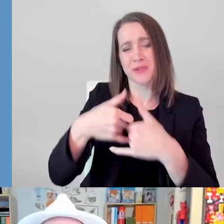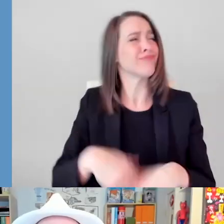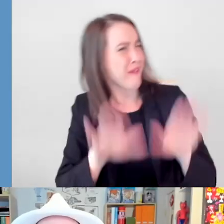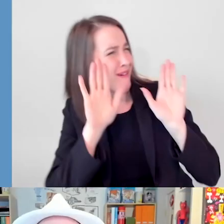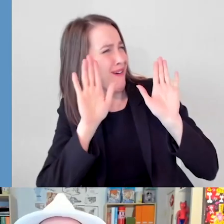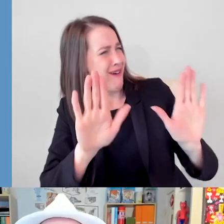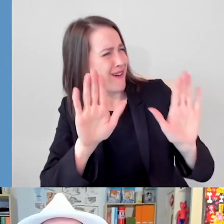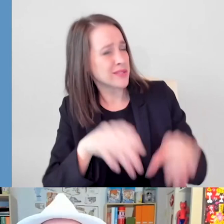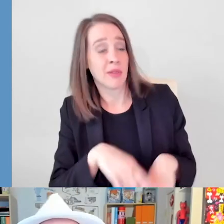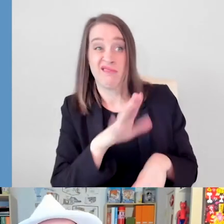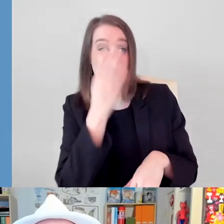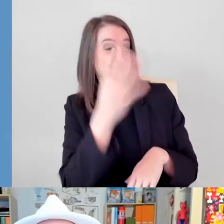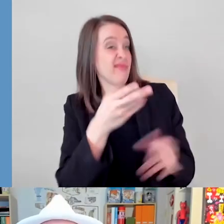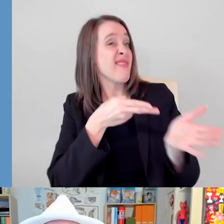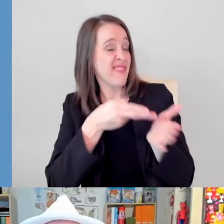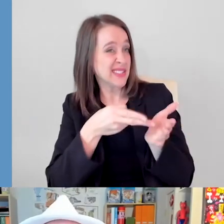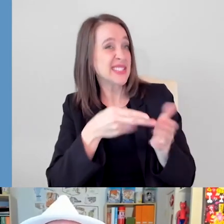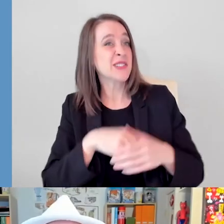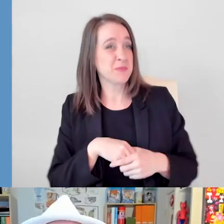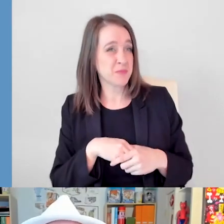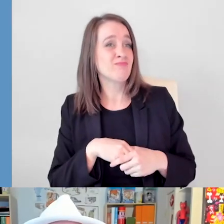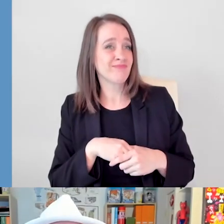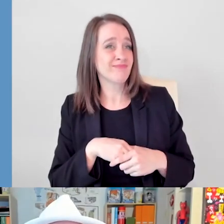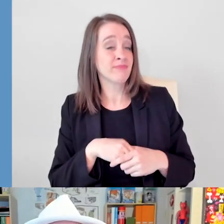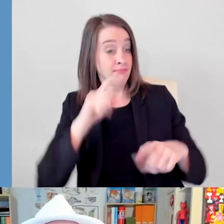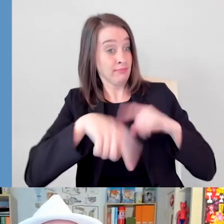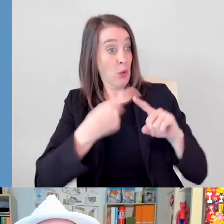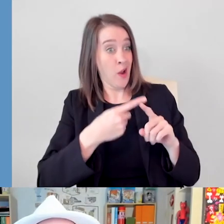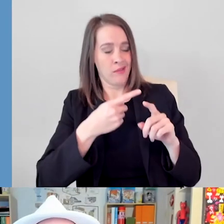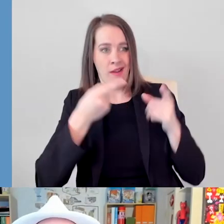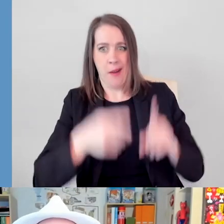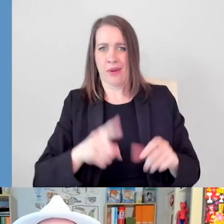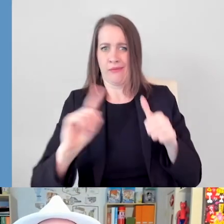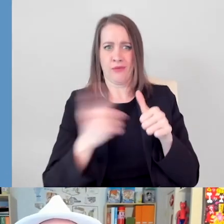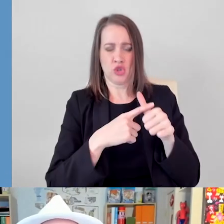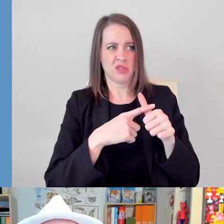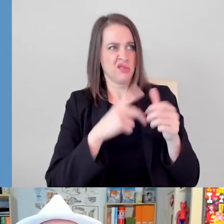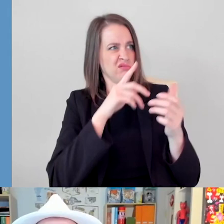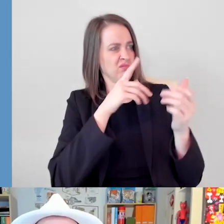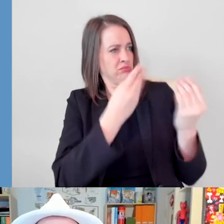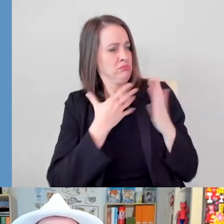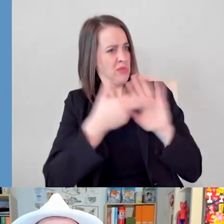Awesome. You know, I'll tell you guys, when I first was diagnosed with autism, I was 40 years old.